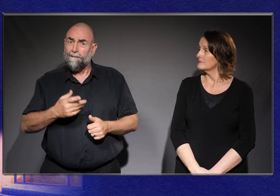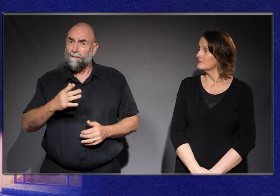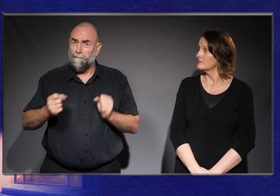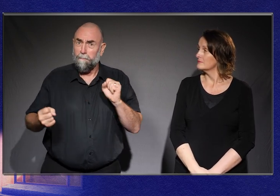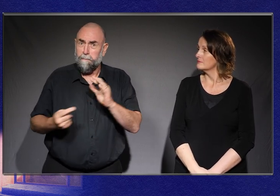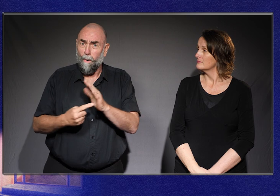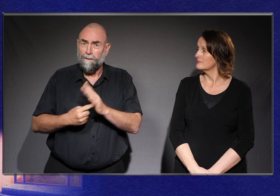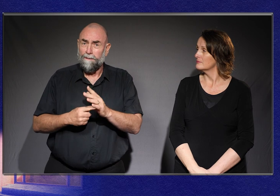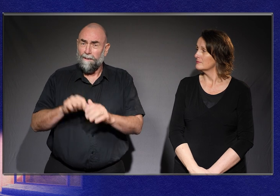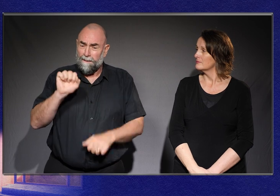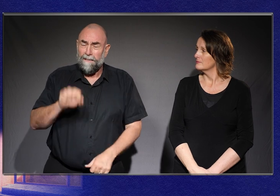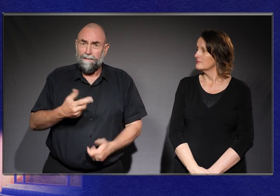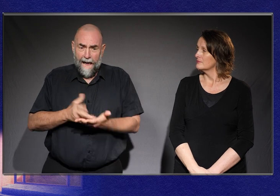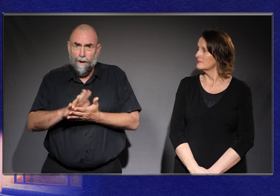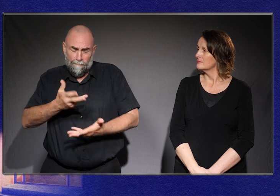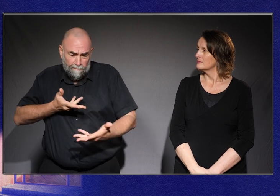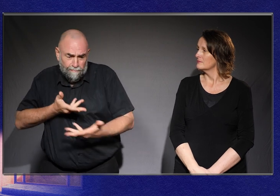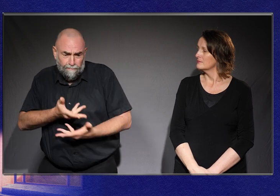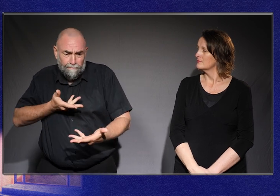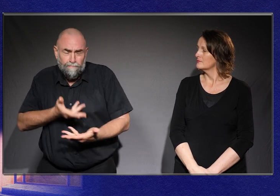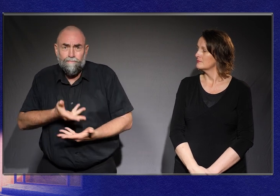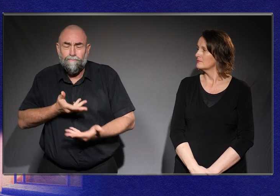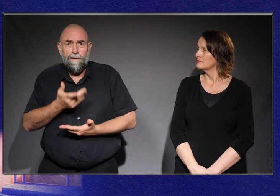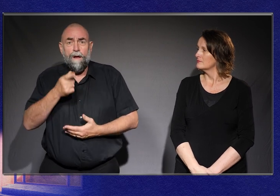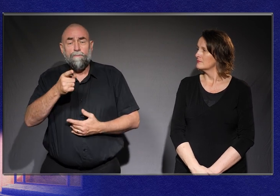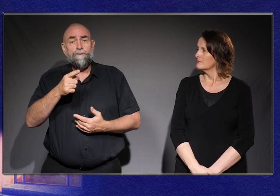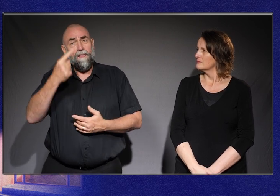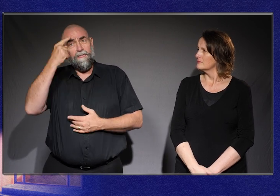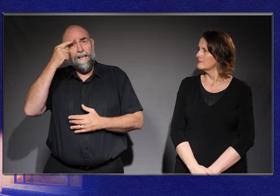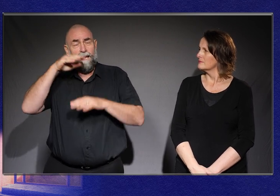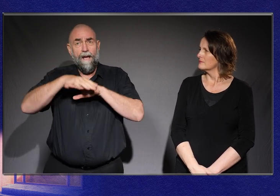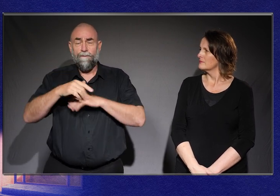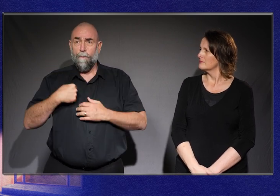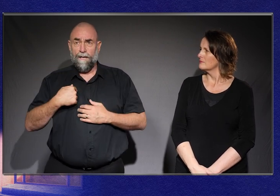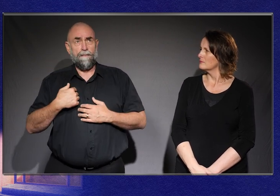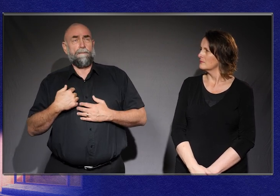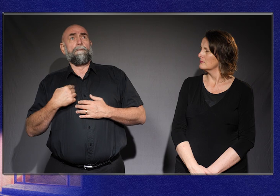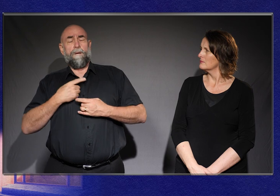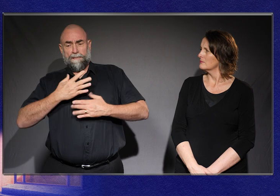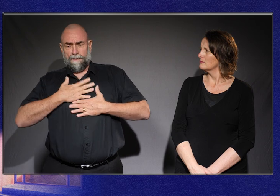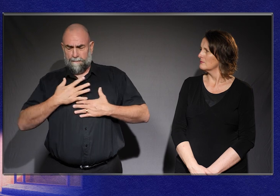And this is important, because it shapes - in part- how we see ourselves.